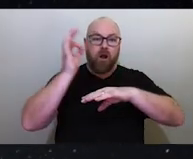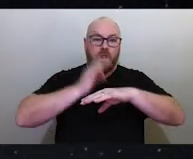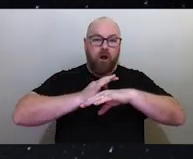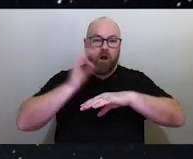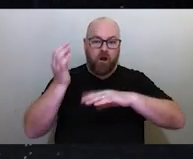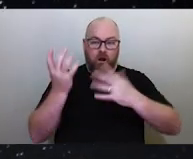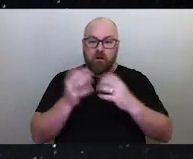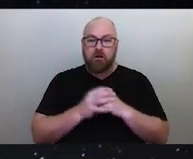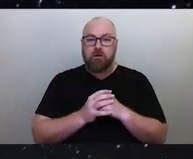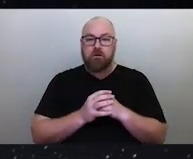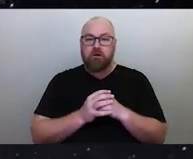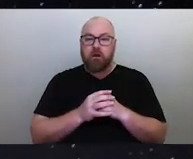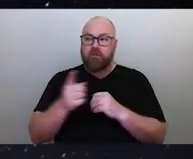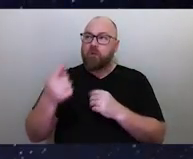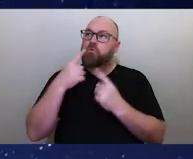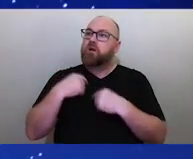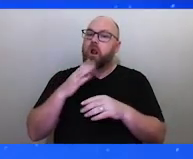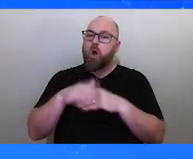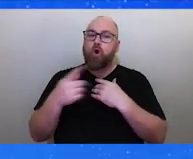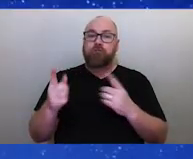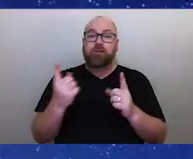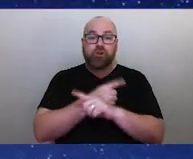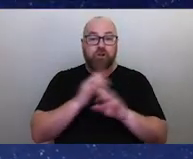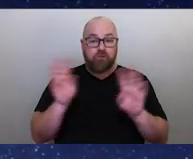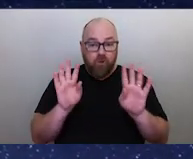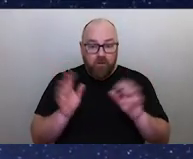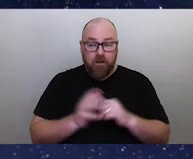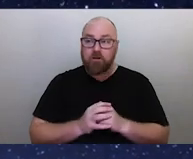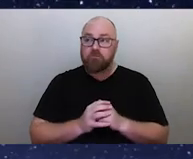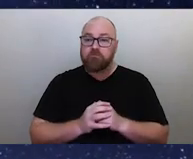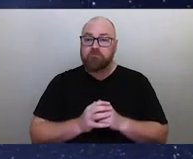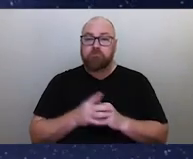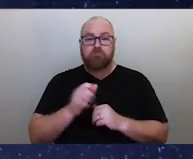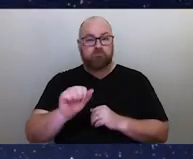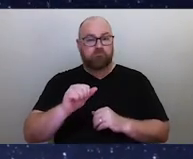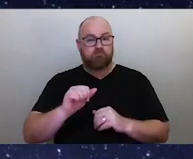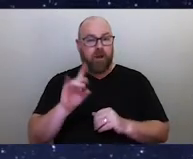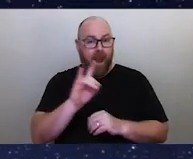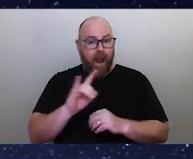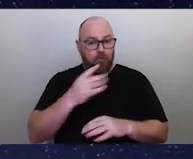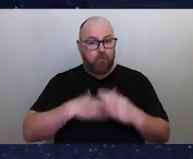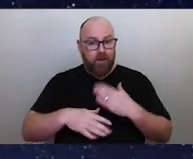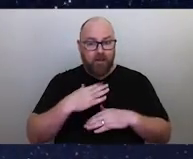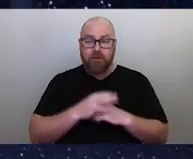tell you about seasonal change, about the behaviour of animals, or even about when to plant crops,